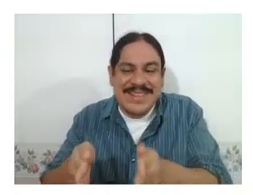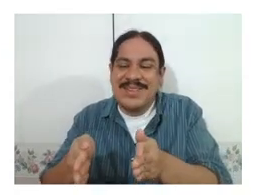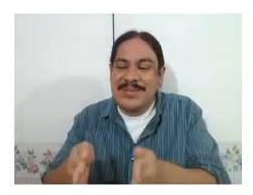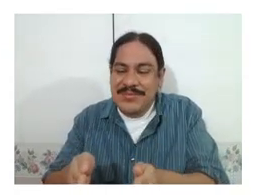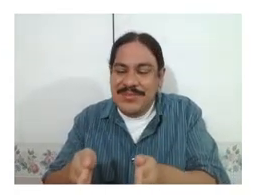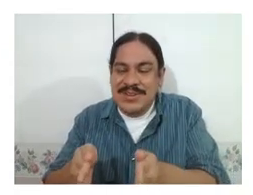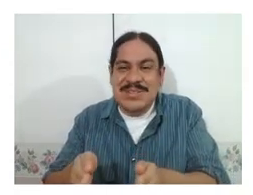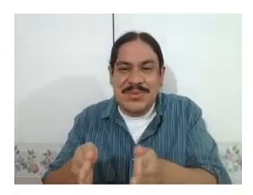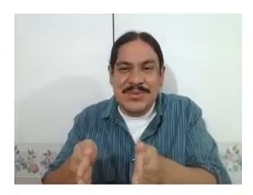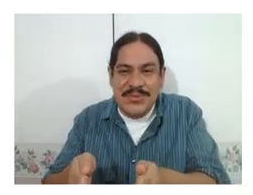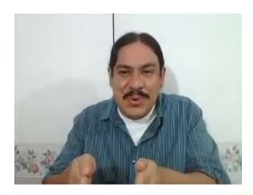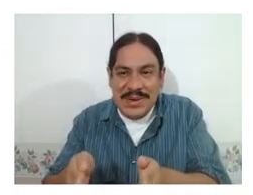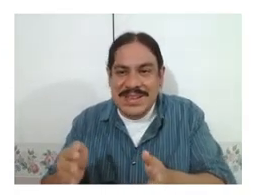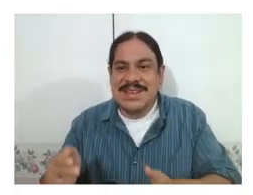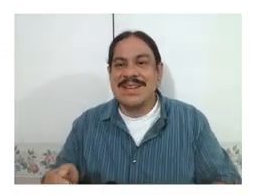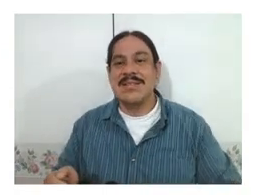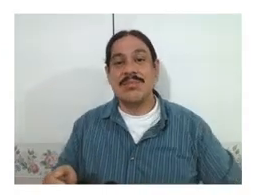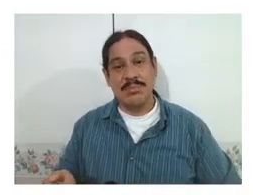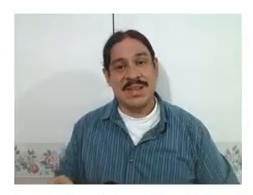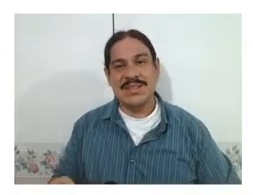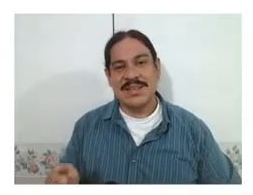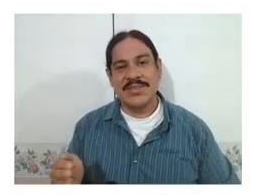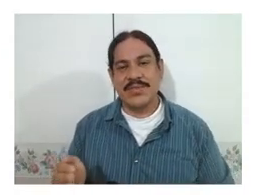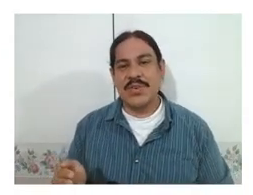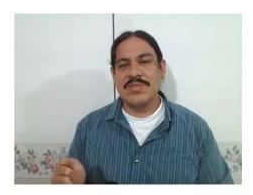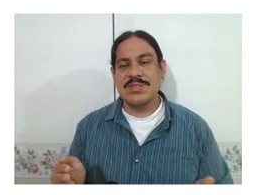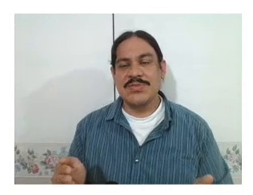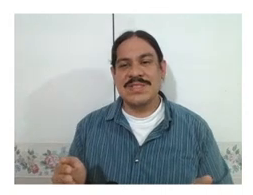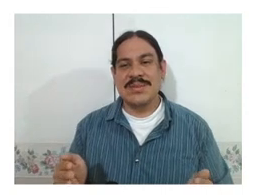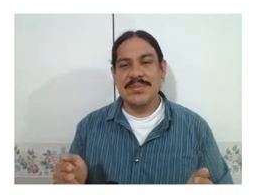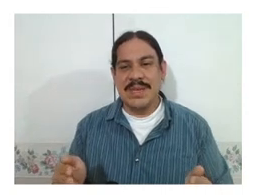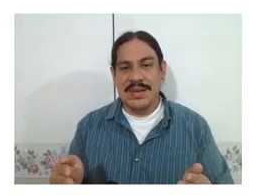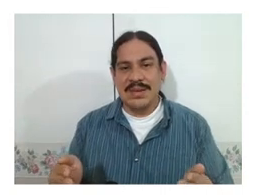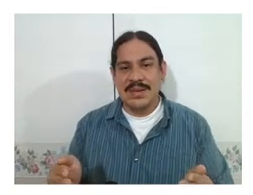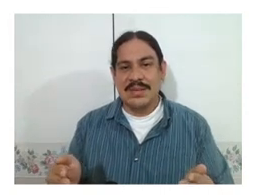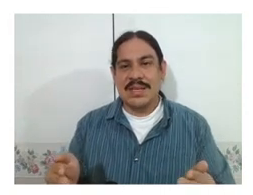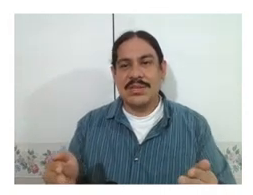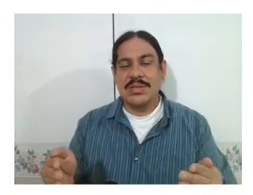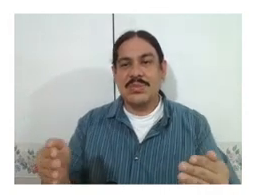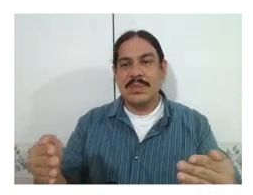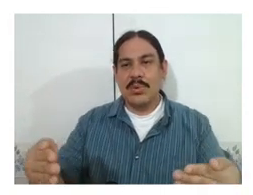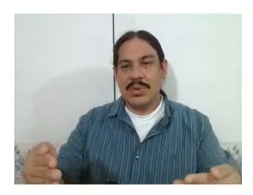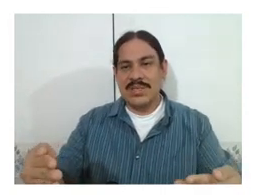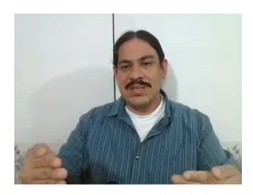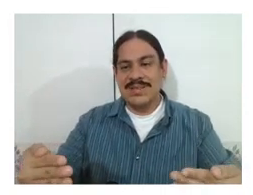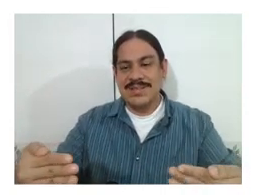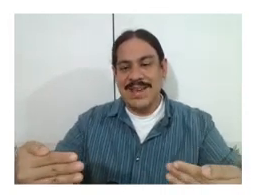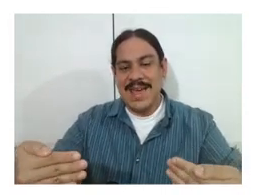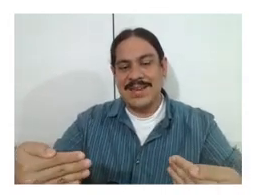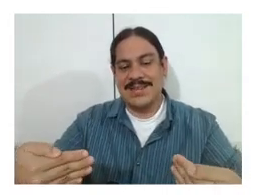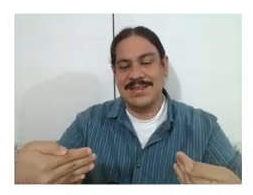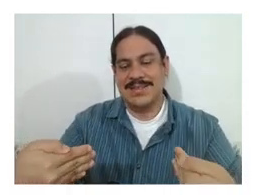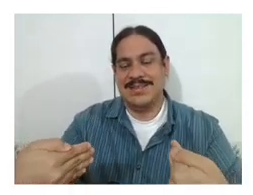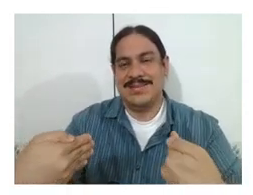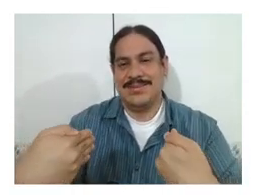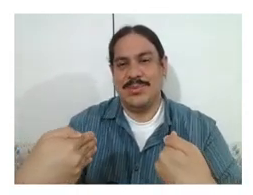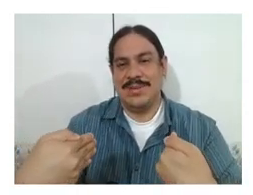the fingers are moving forward, but if the verb is you visit me